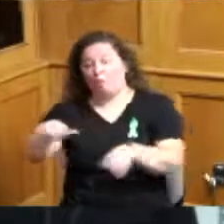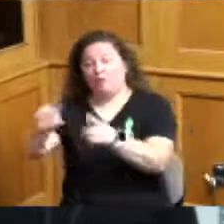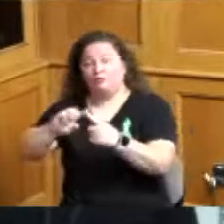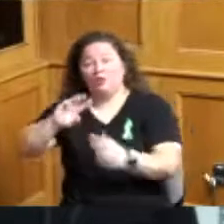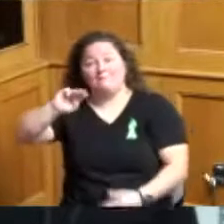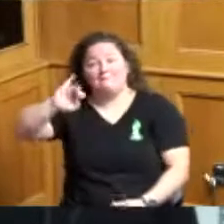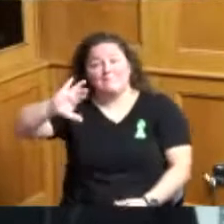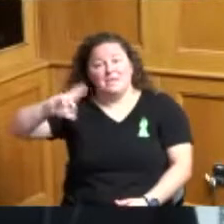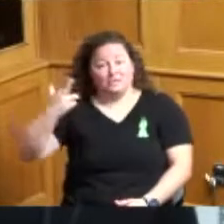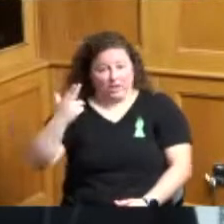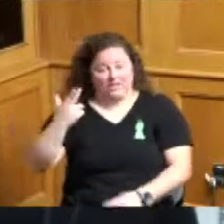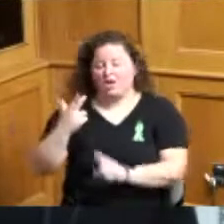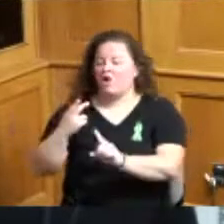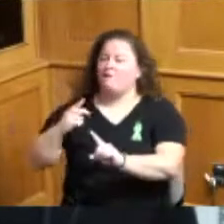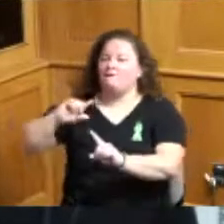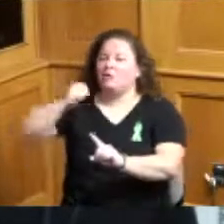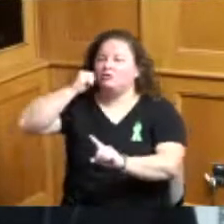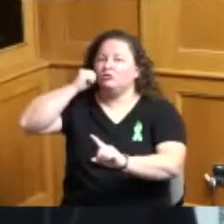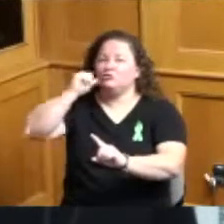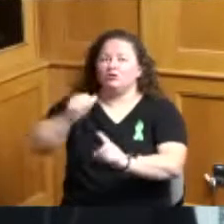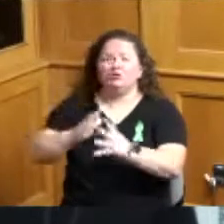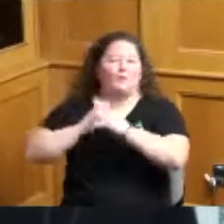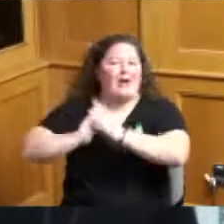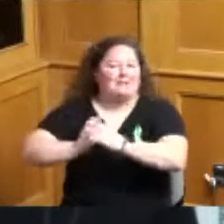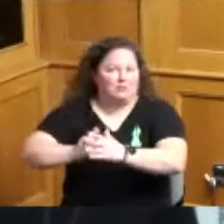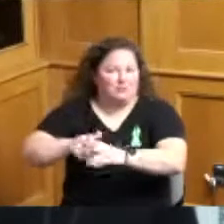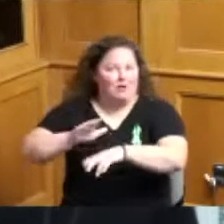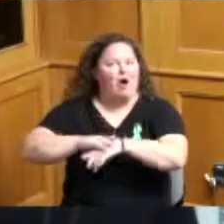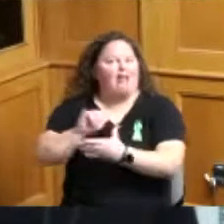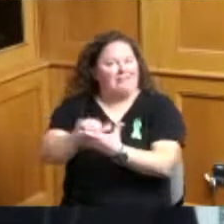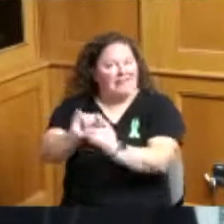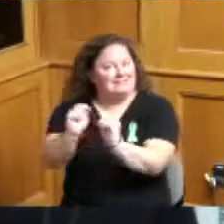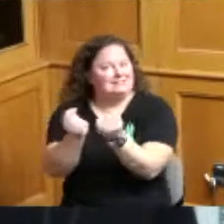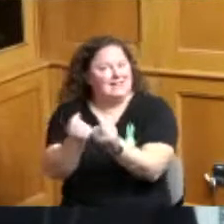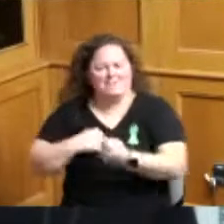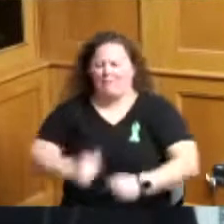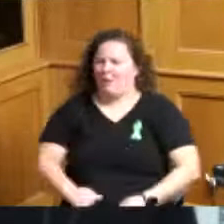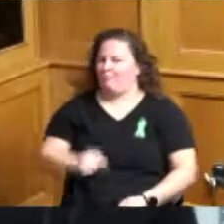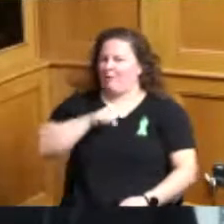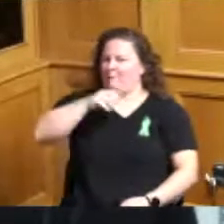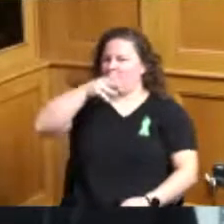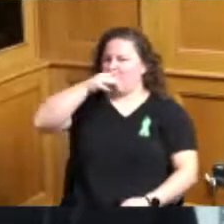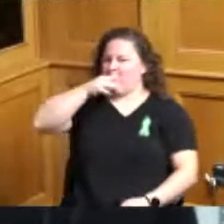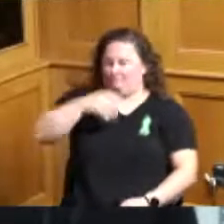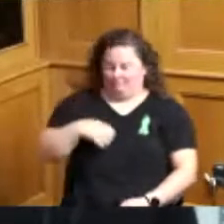first girls in history to wrestle on their women's team I'm a very proud mom why do I tell you this